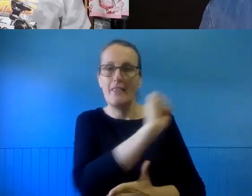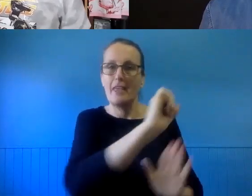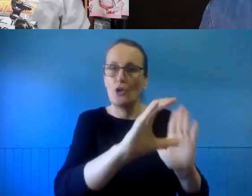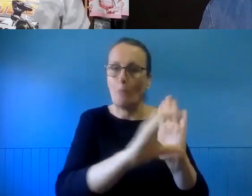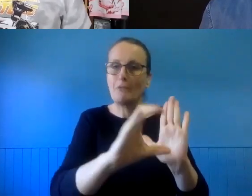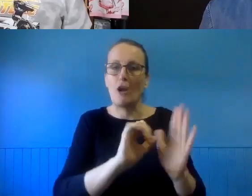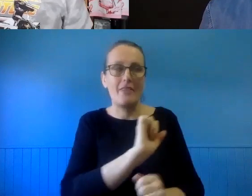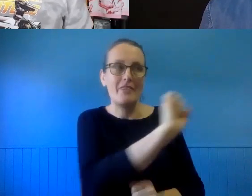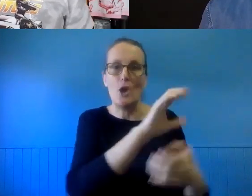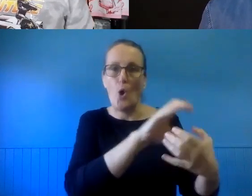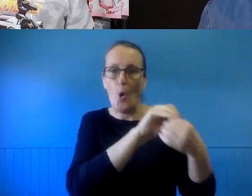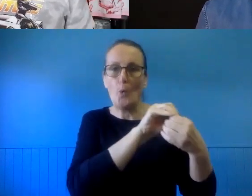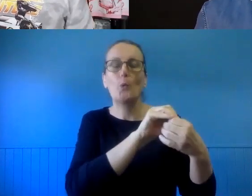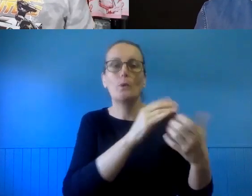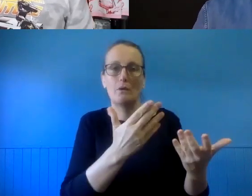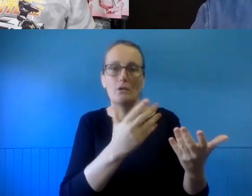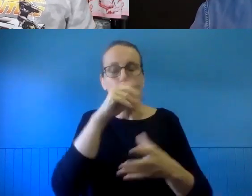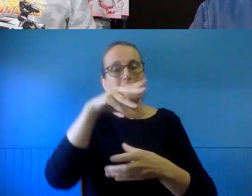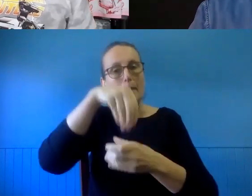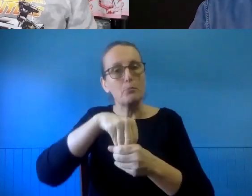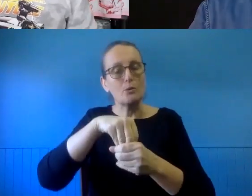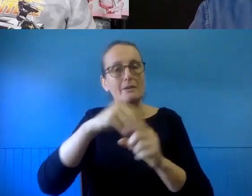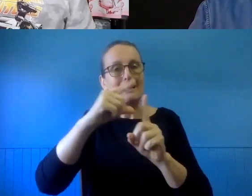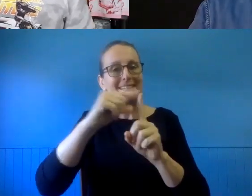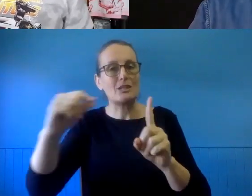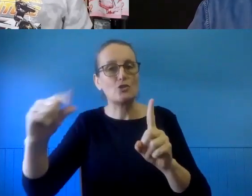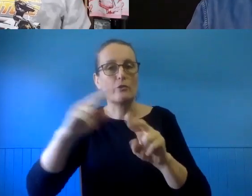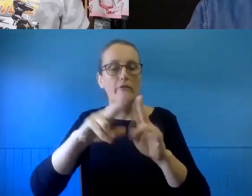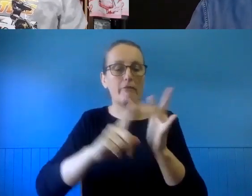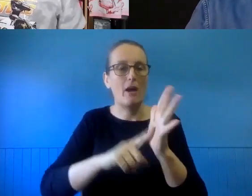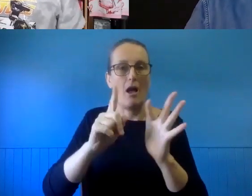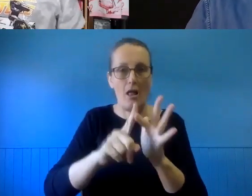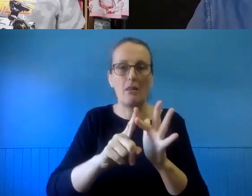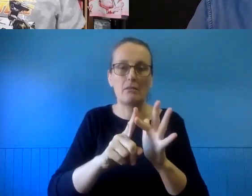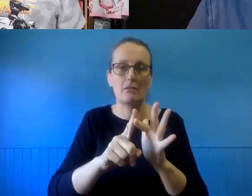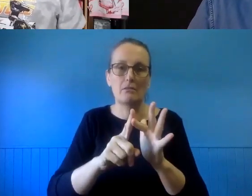types of digital files using different platforms, such as the